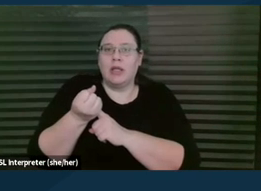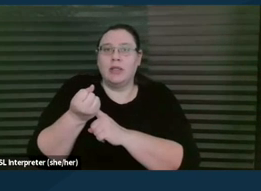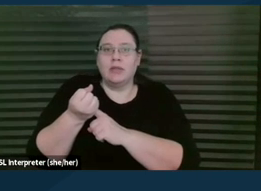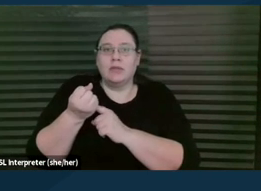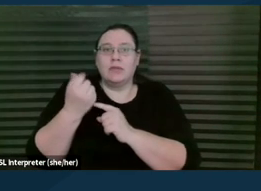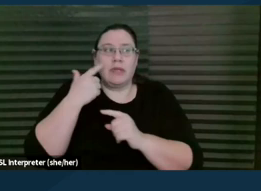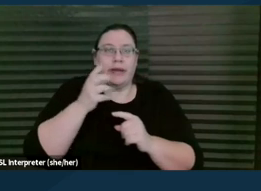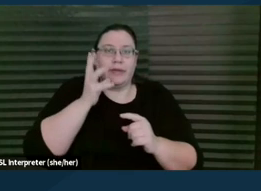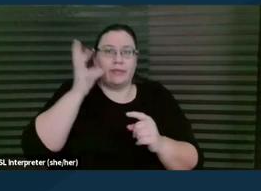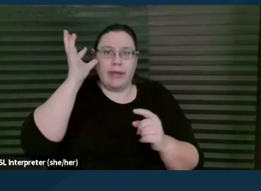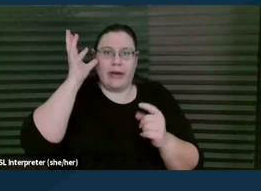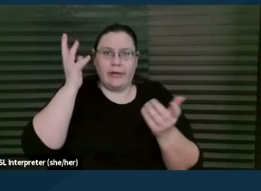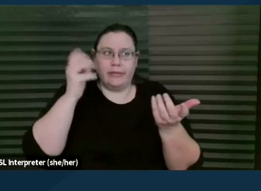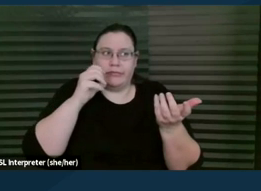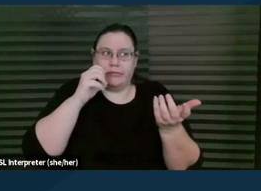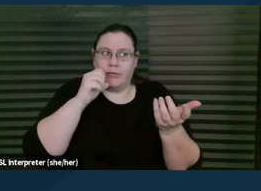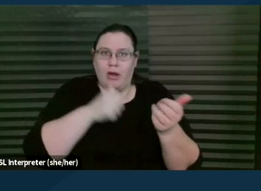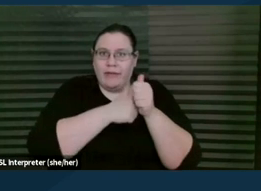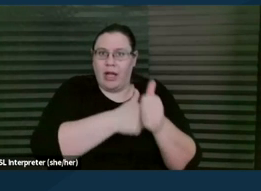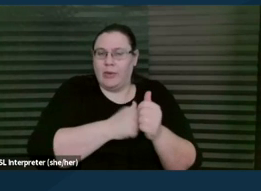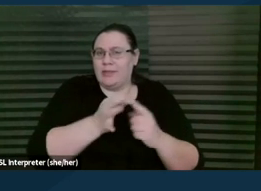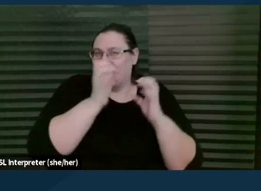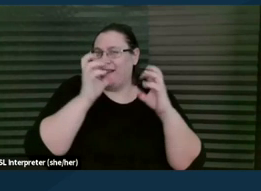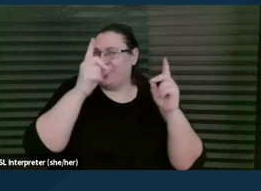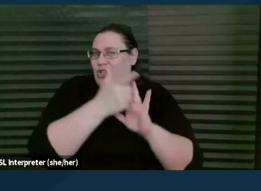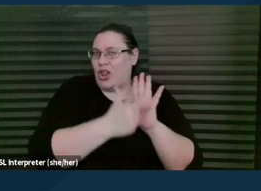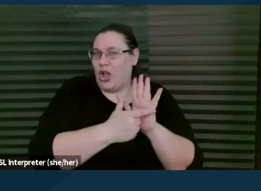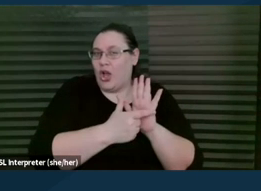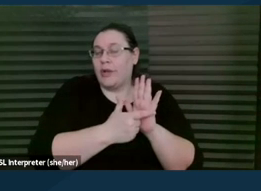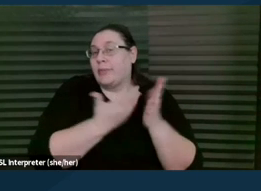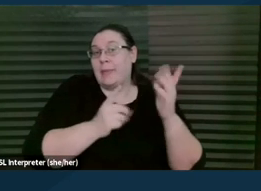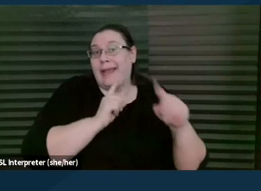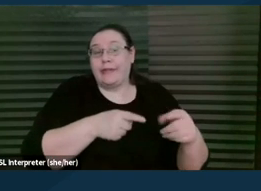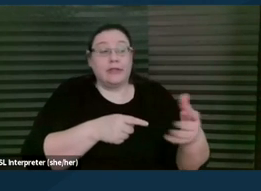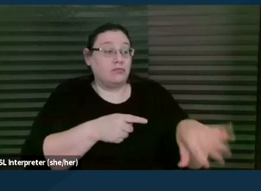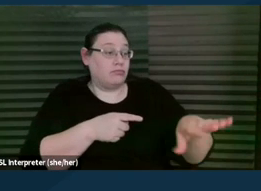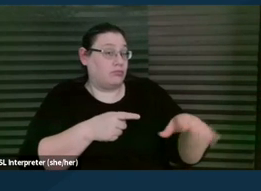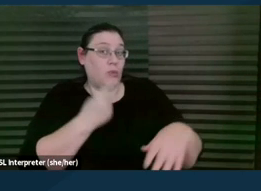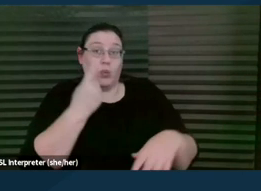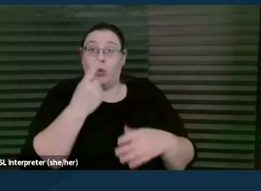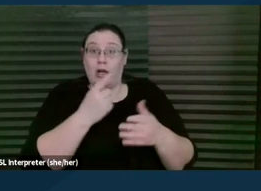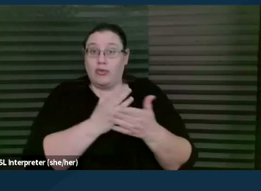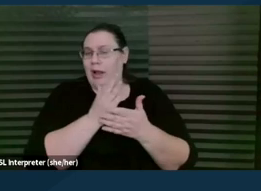what the special education law says." And we might say, "Well, one of your rights that, there's a range of options you have here,